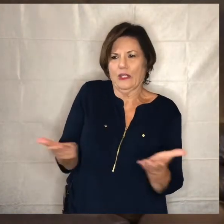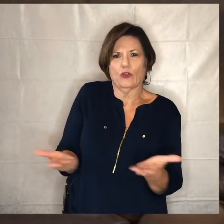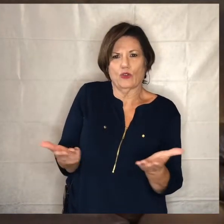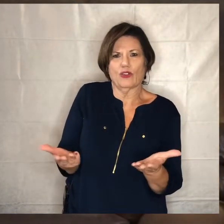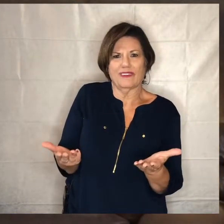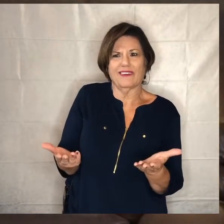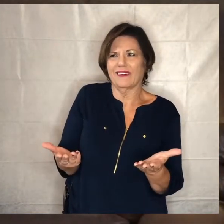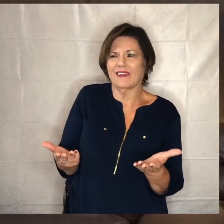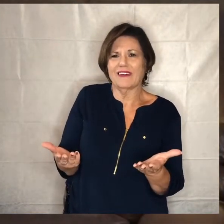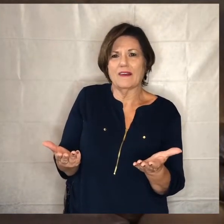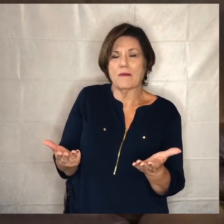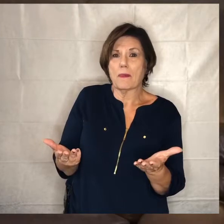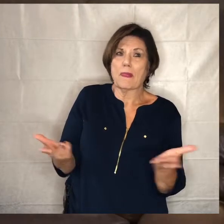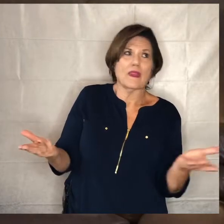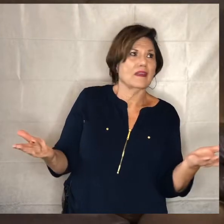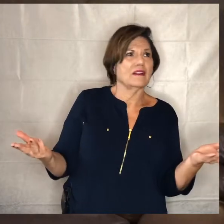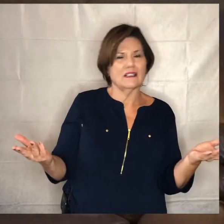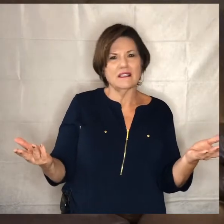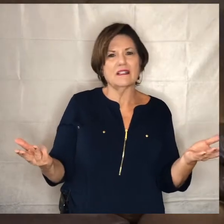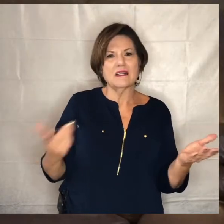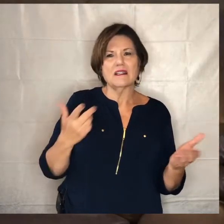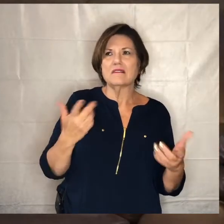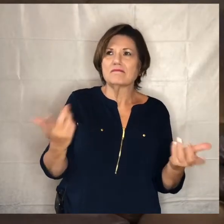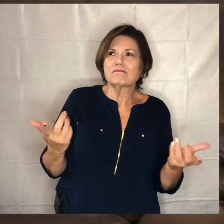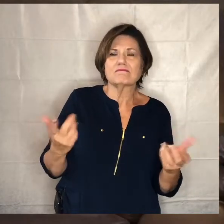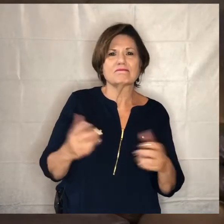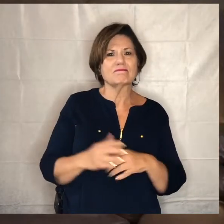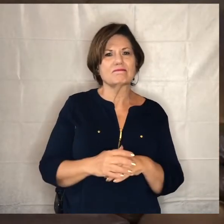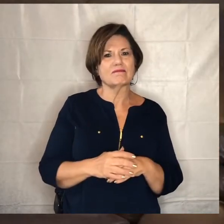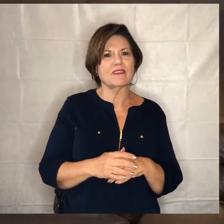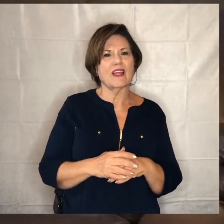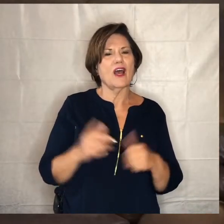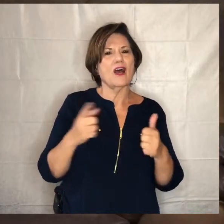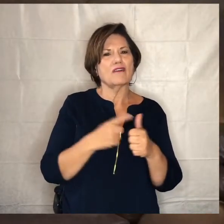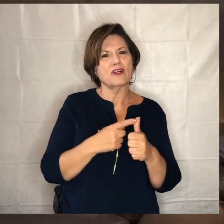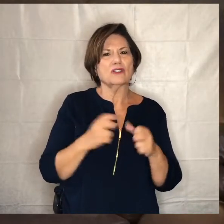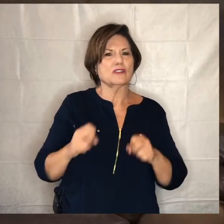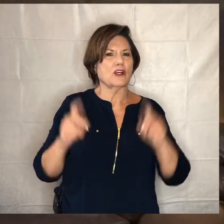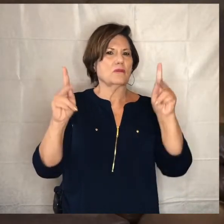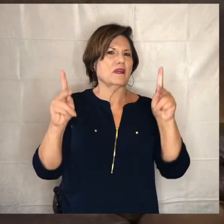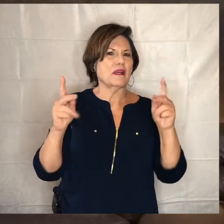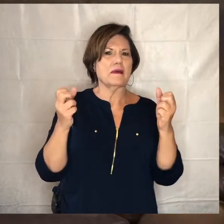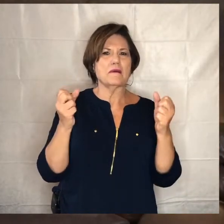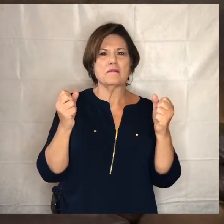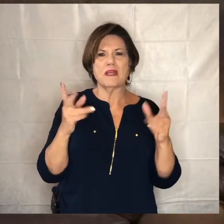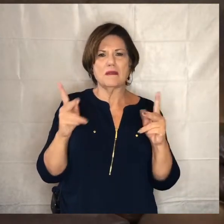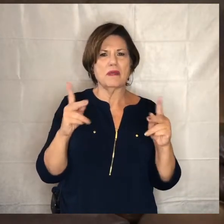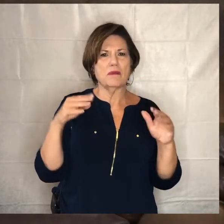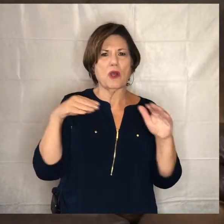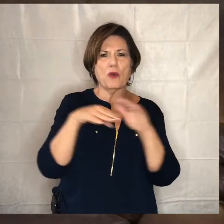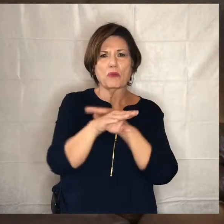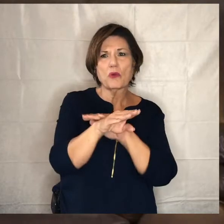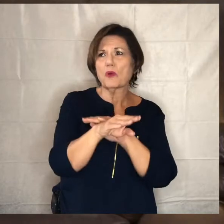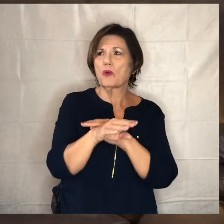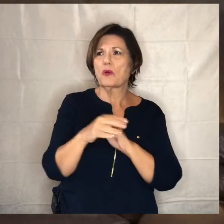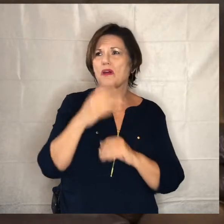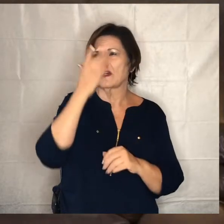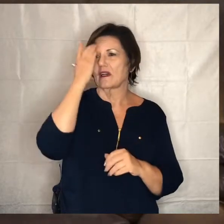even in not these unprecedented times it's it's the first doorway that a lot of people walk through rather than walking in the doorway of the